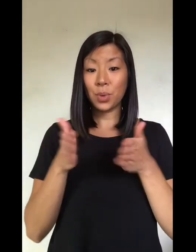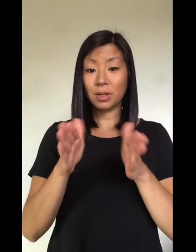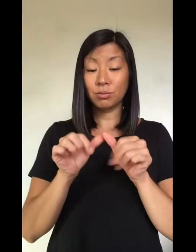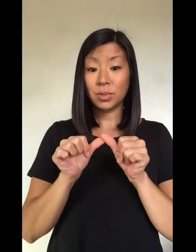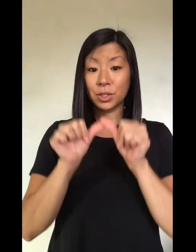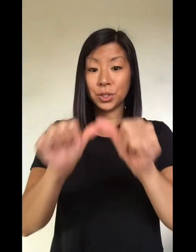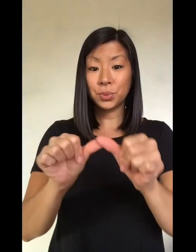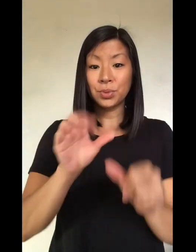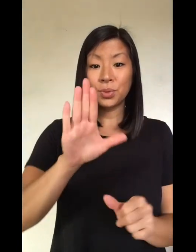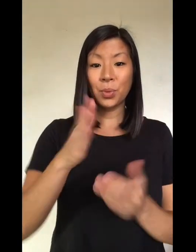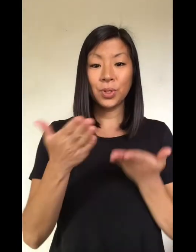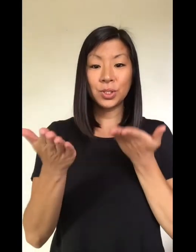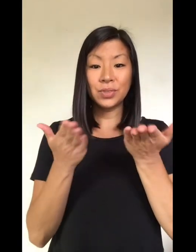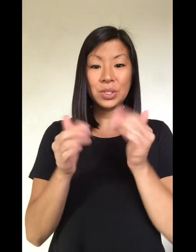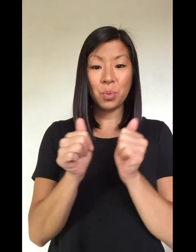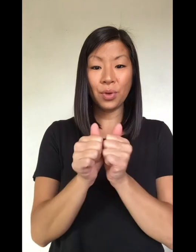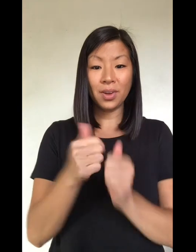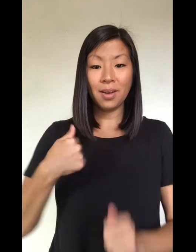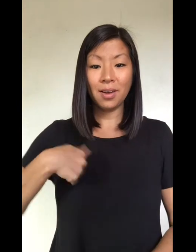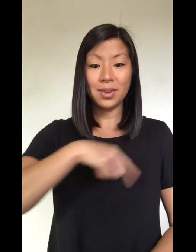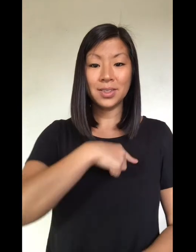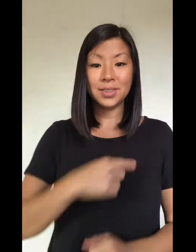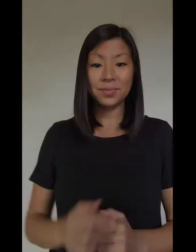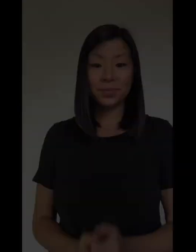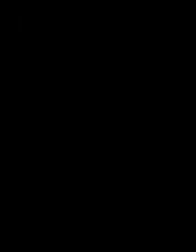and convenient way to continue services with us.